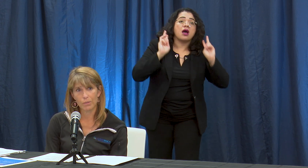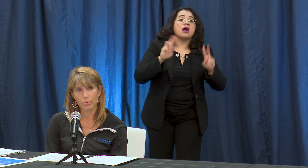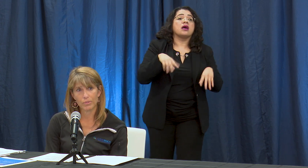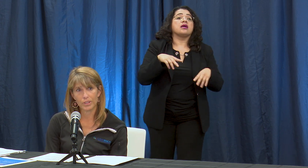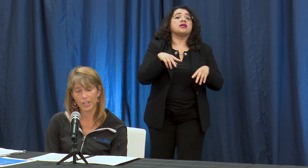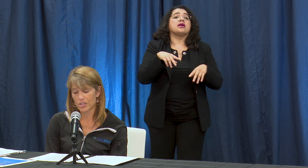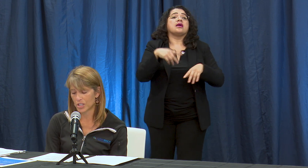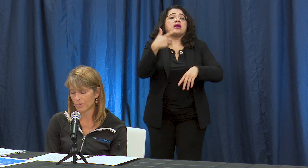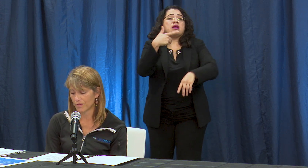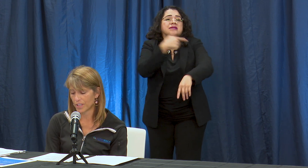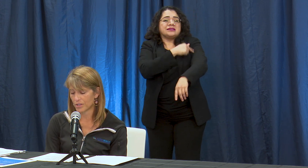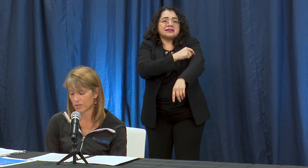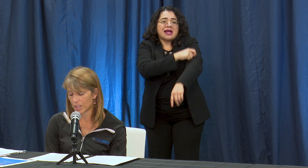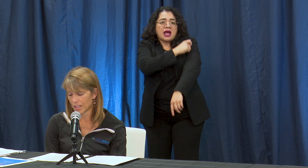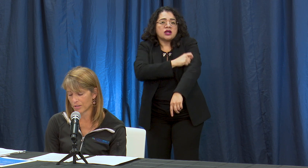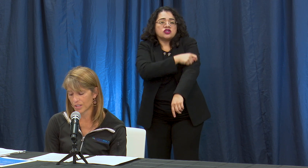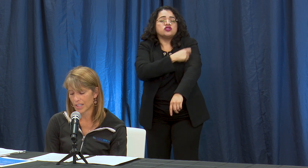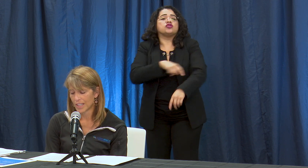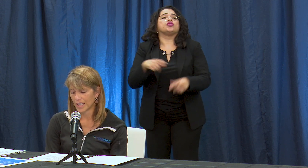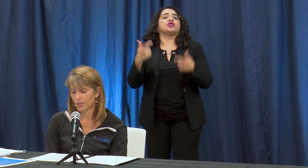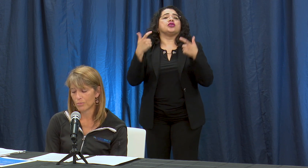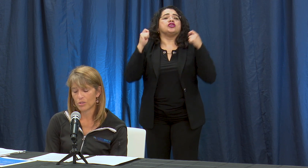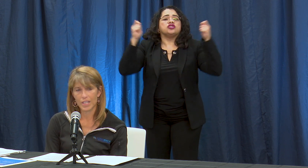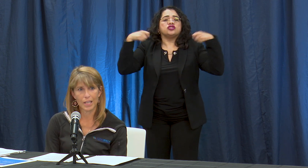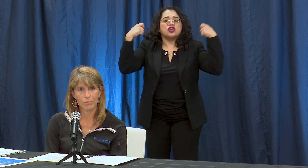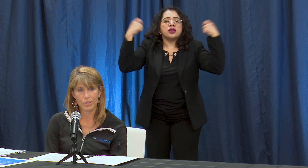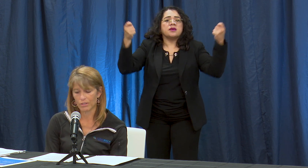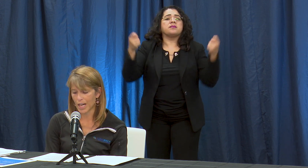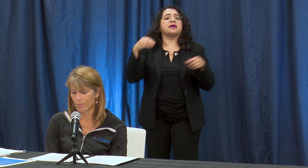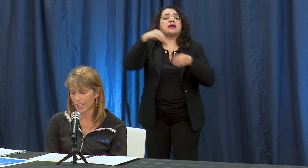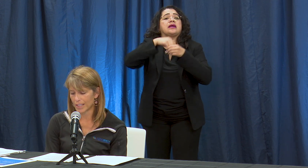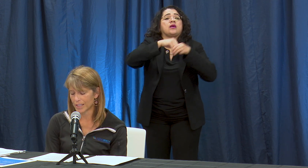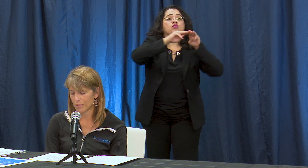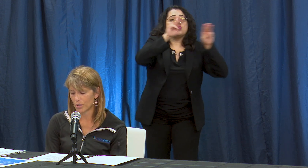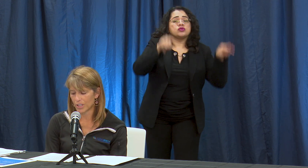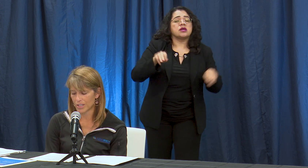large gyms and fitness studios, indoor museums or libraries, community centers,